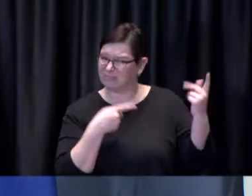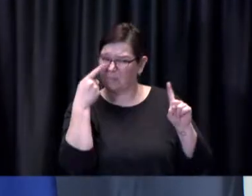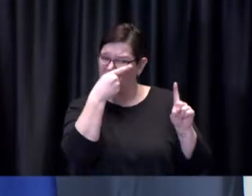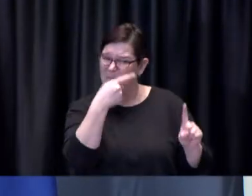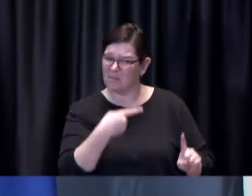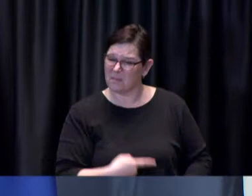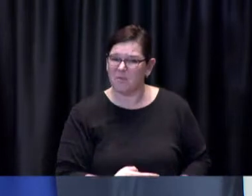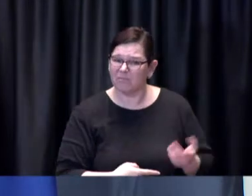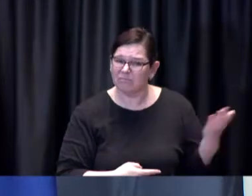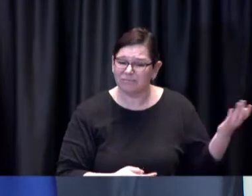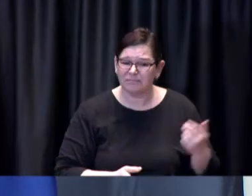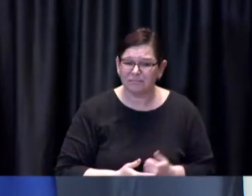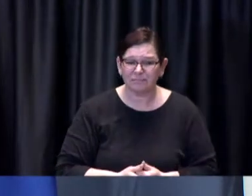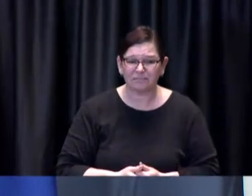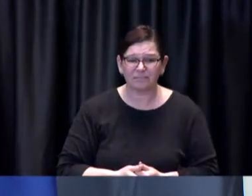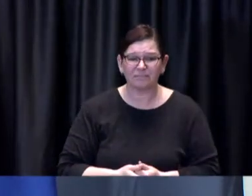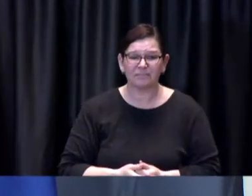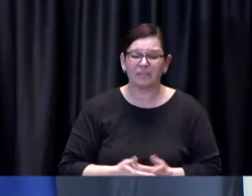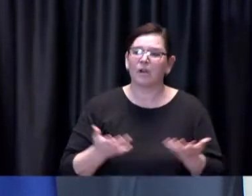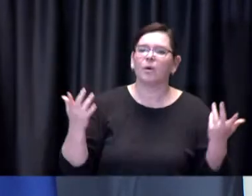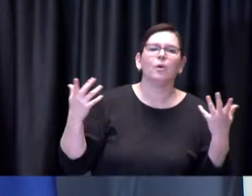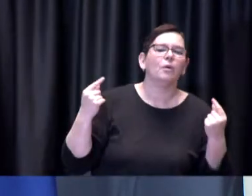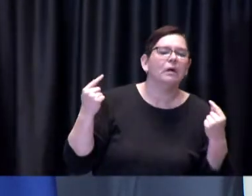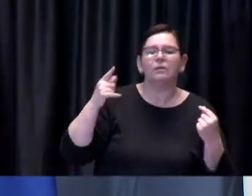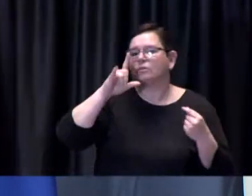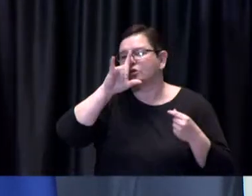what opens is under provincial regulation they have the